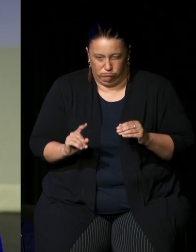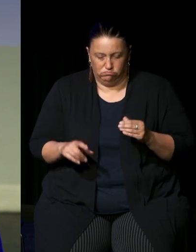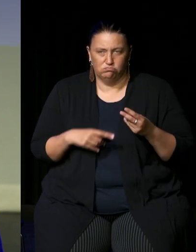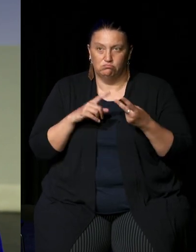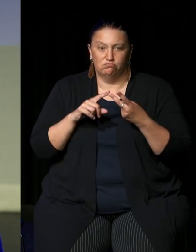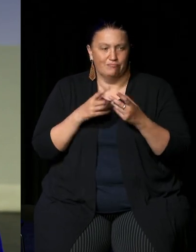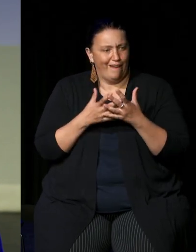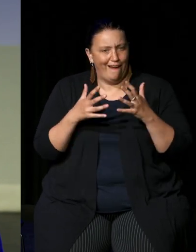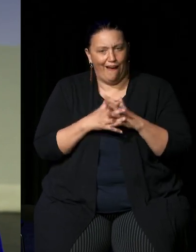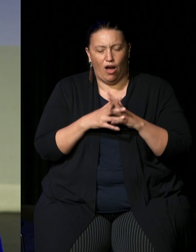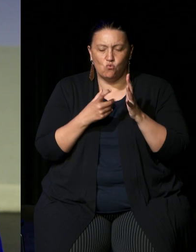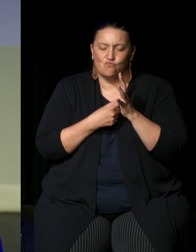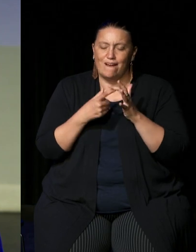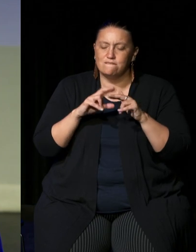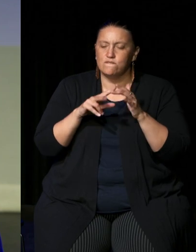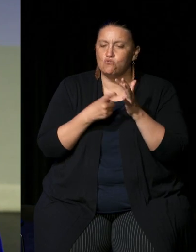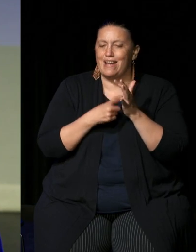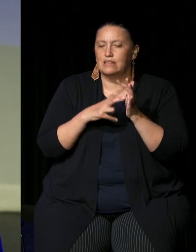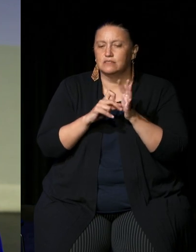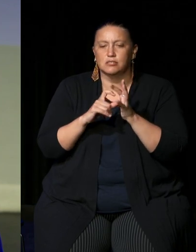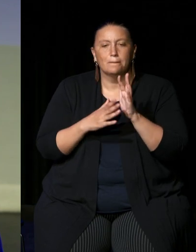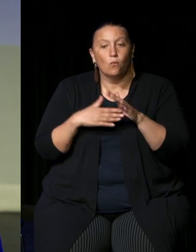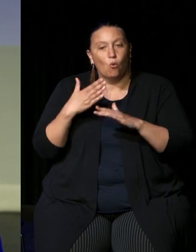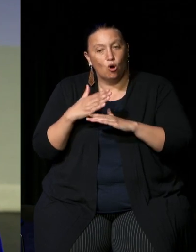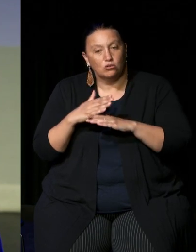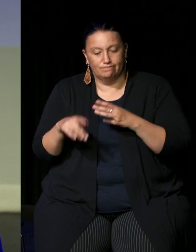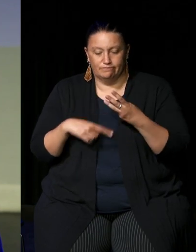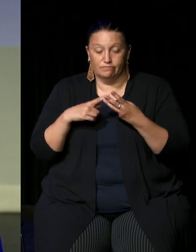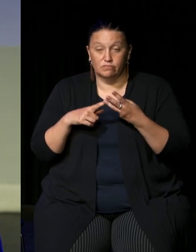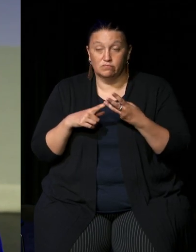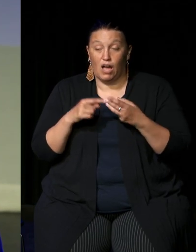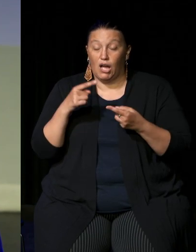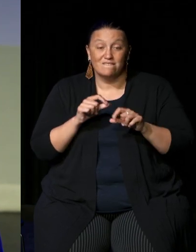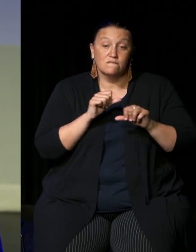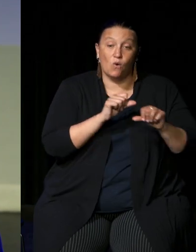referendum work, what are the arguments for and against this change, and how we can work together